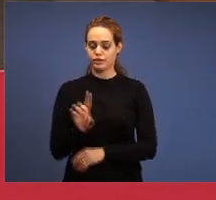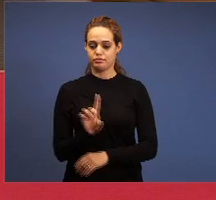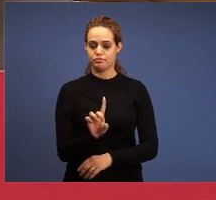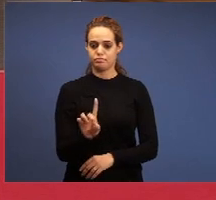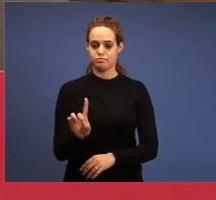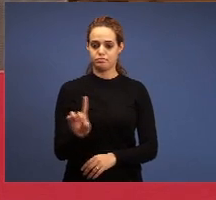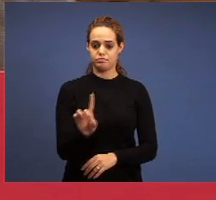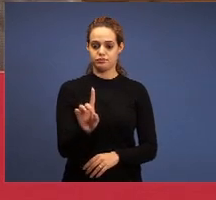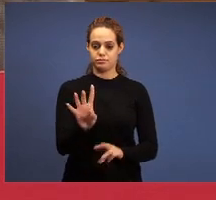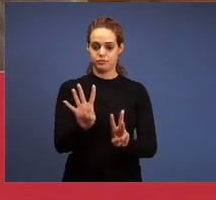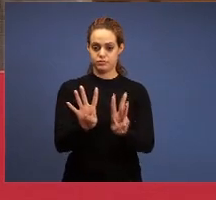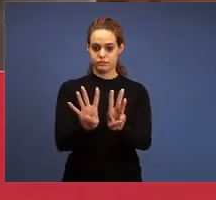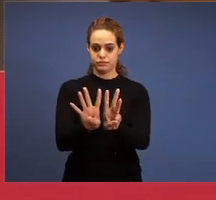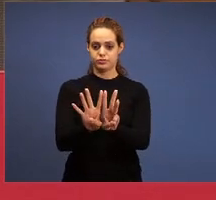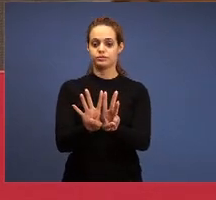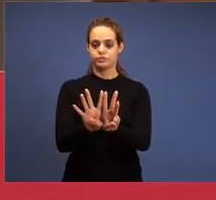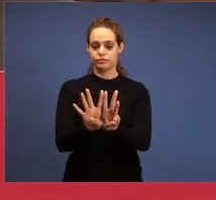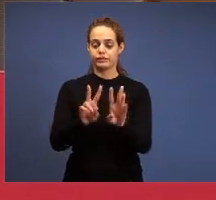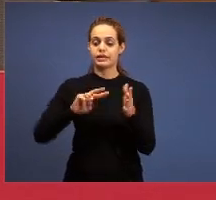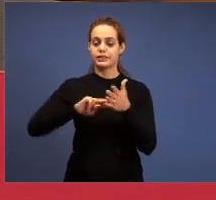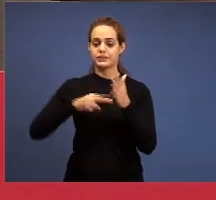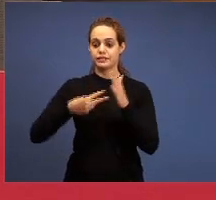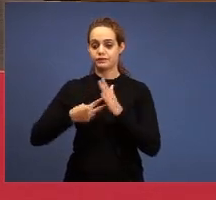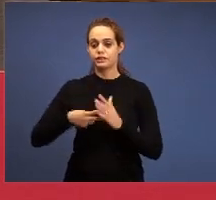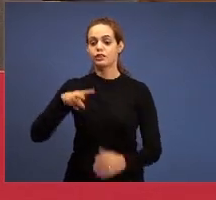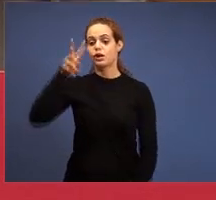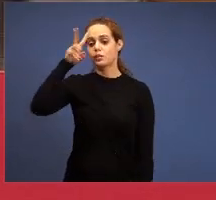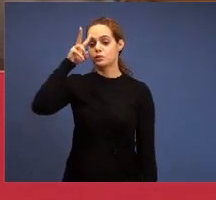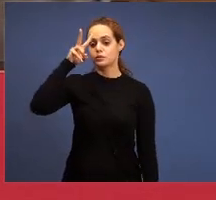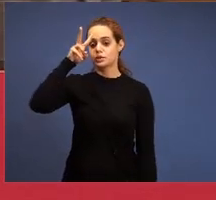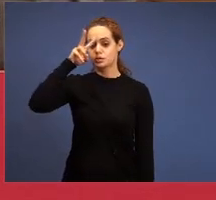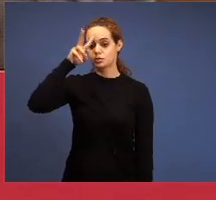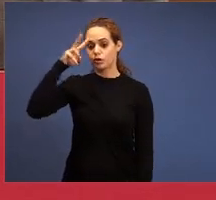Historically, He lives in all over